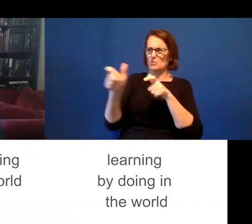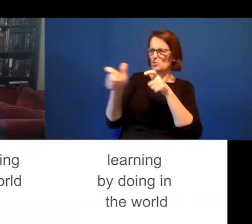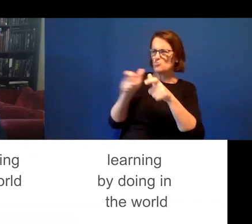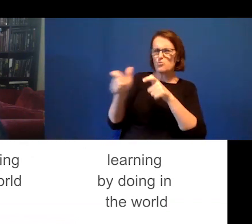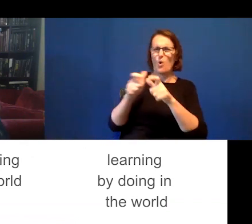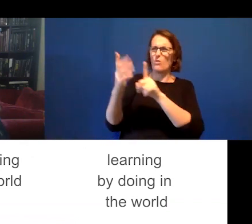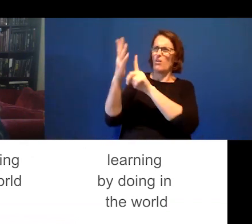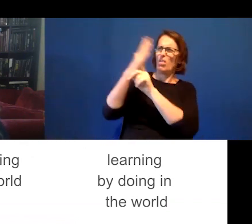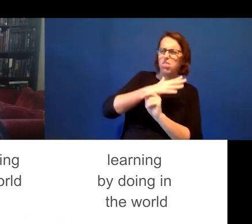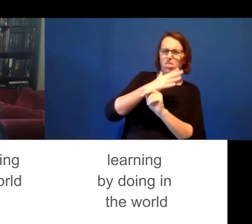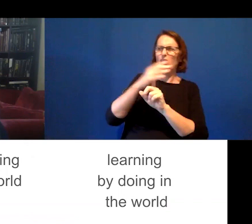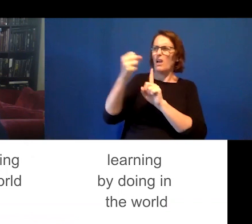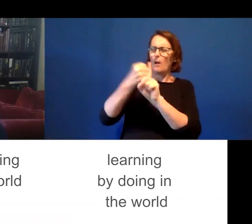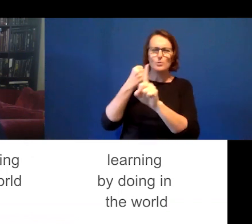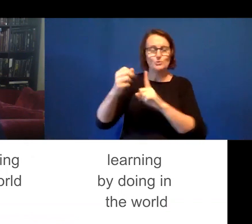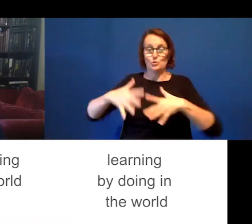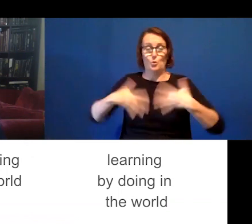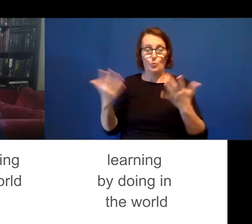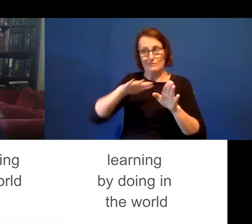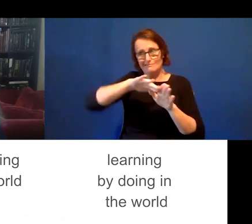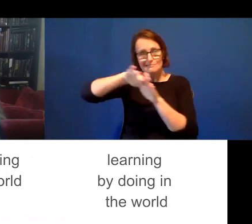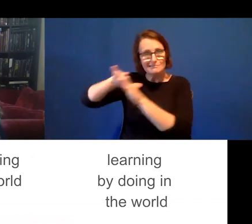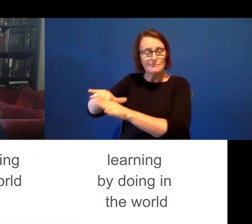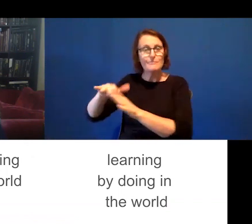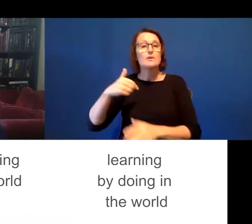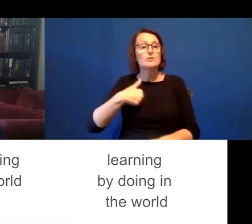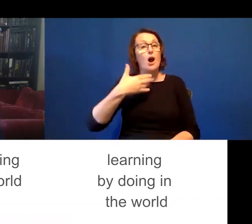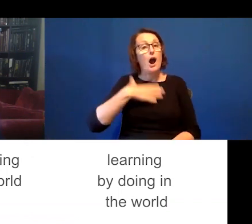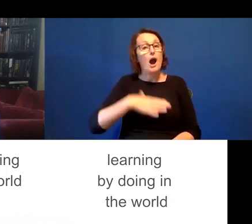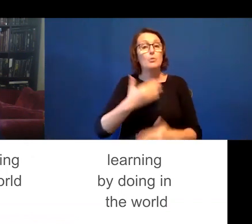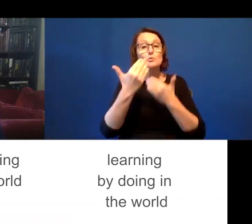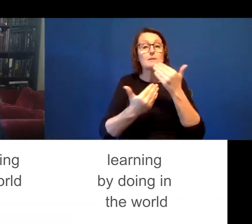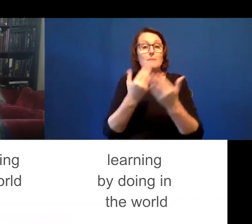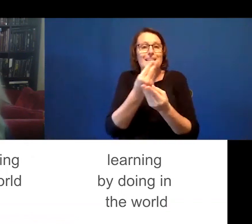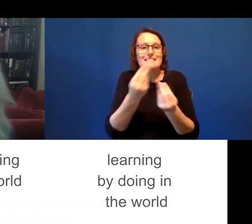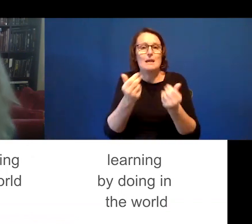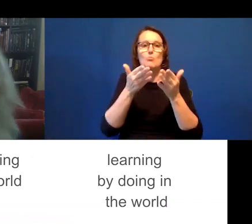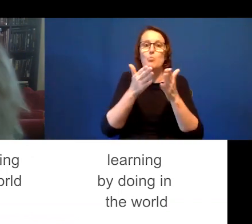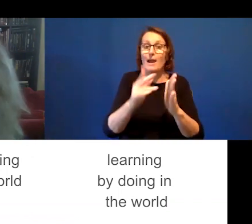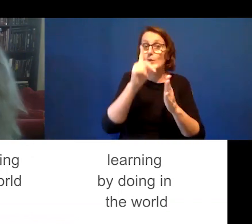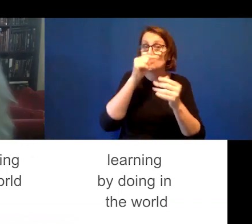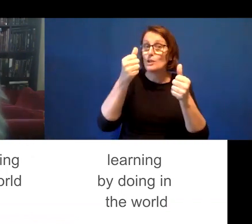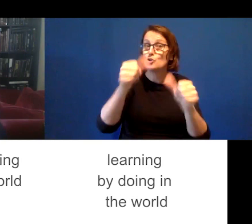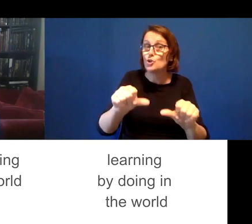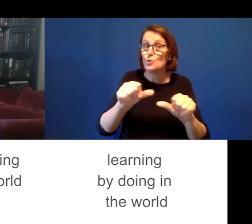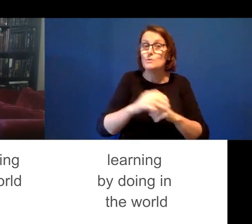So, instead I want to share some of the techniques that can be used for ill or can be used